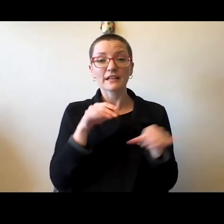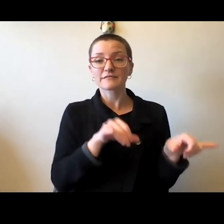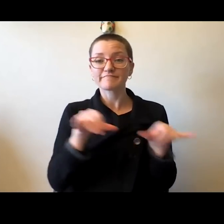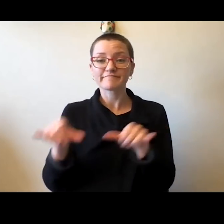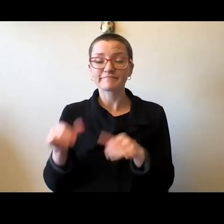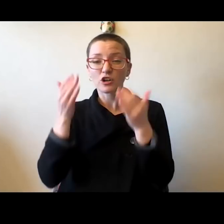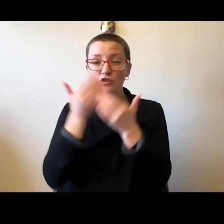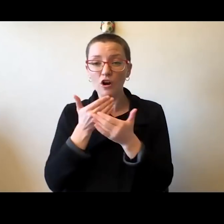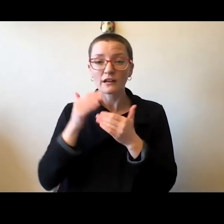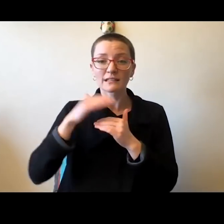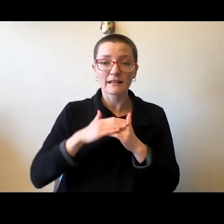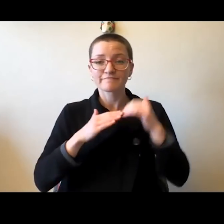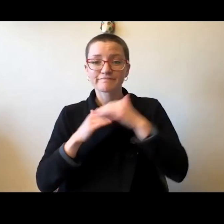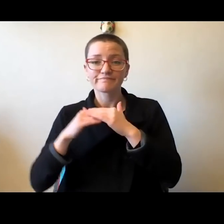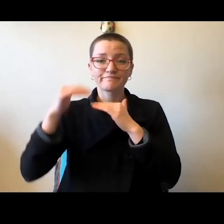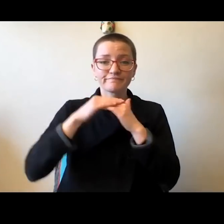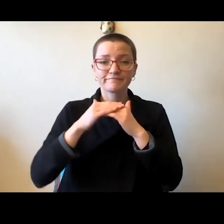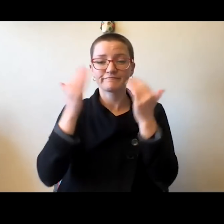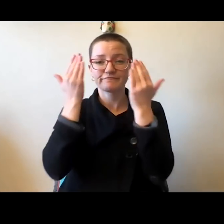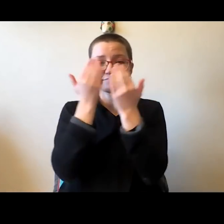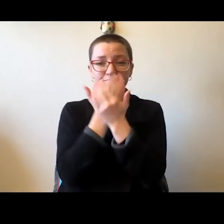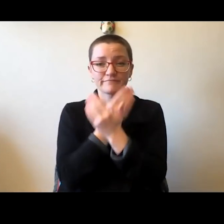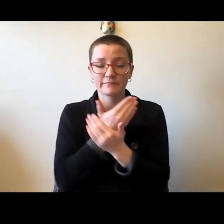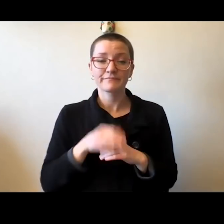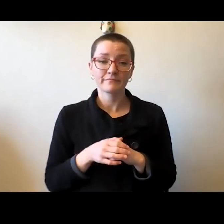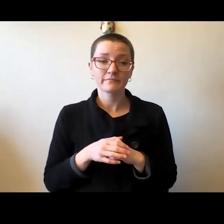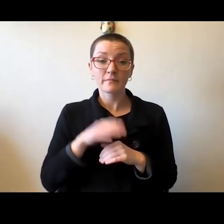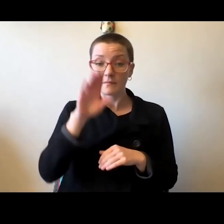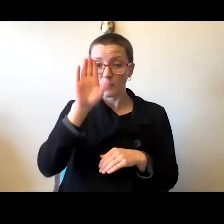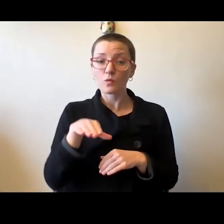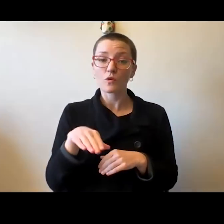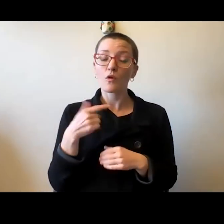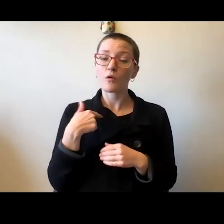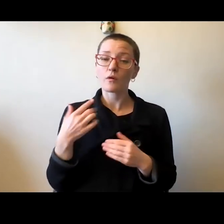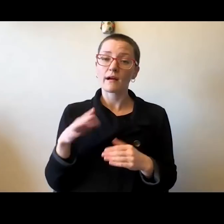I find inspiration in the words of John Milton Gregory,